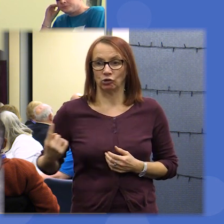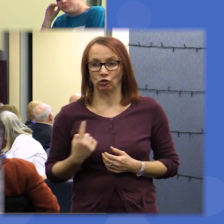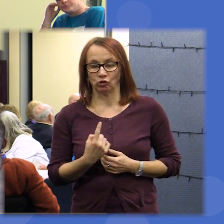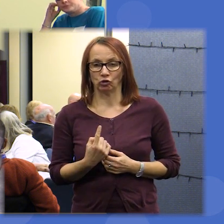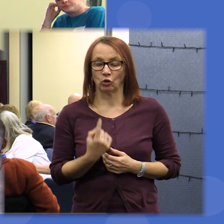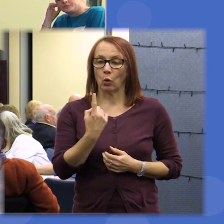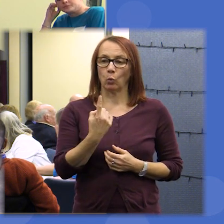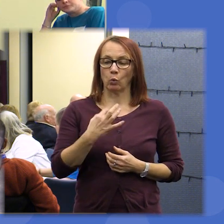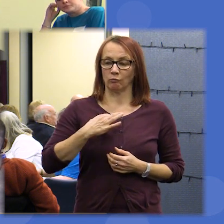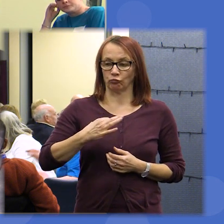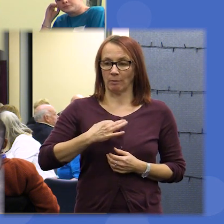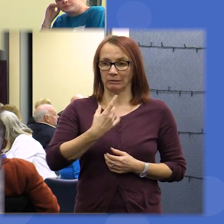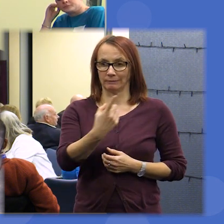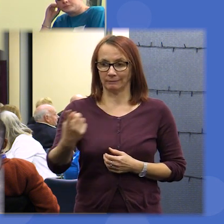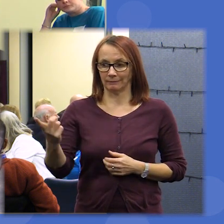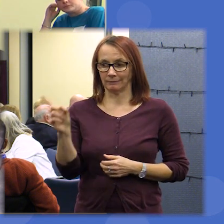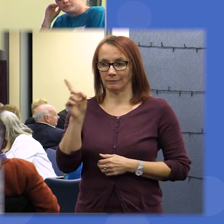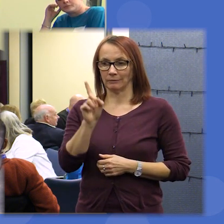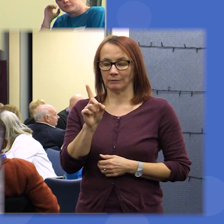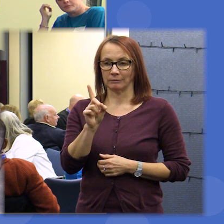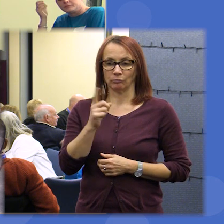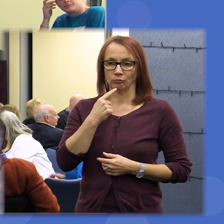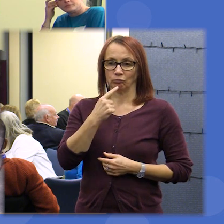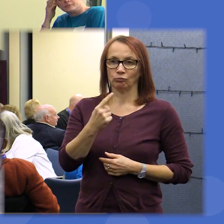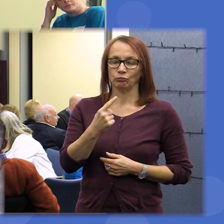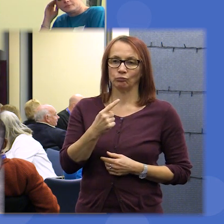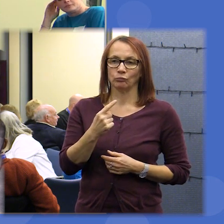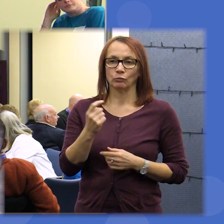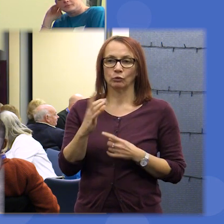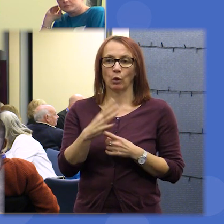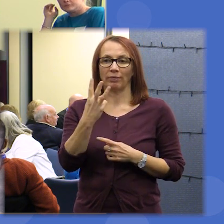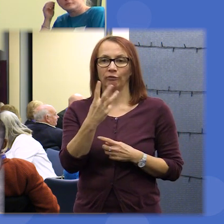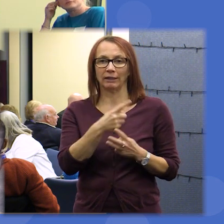to come up and share the top three so just the top three from that list